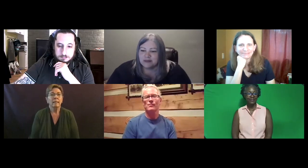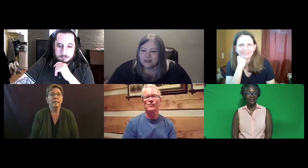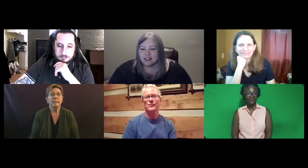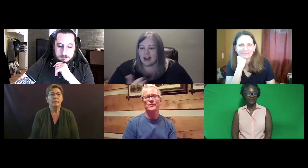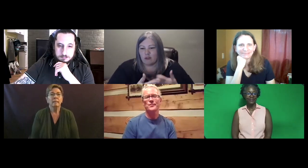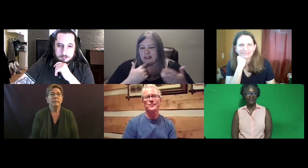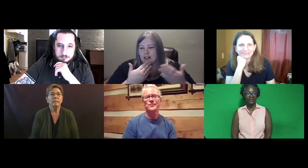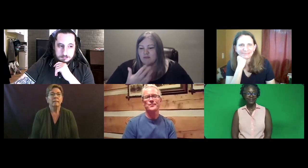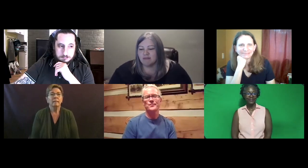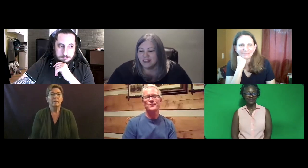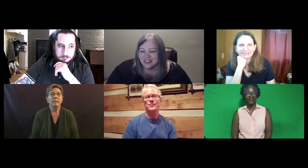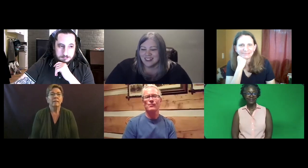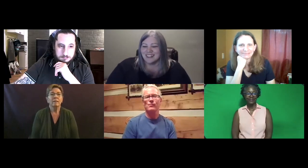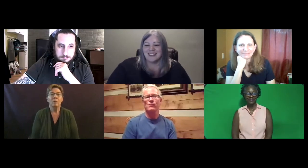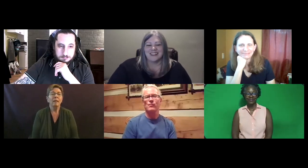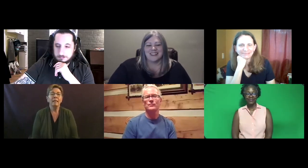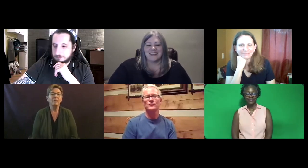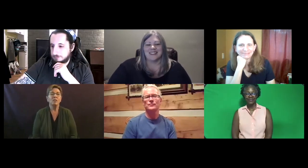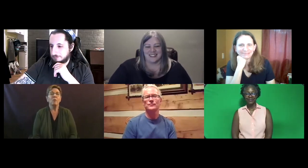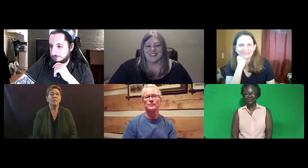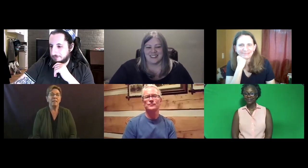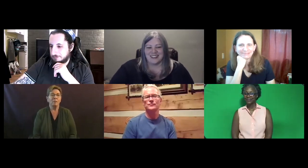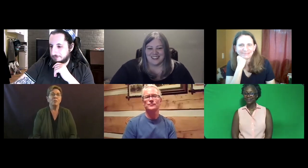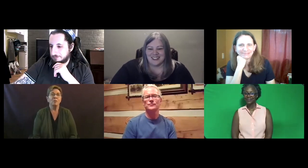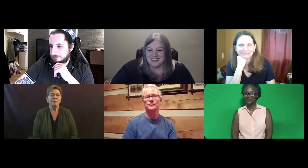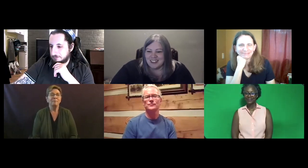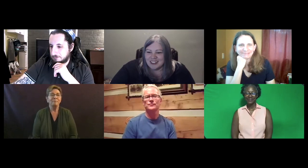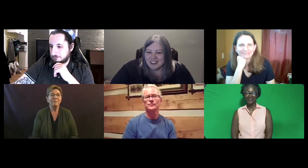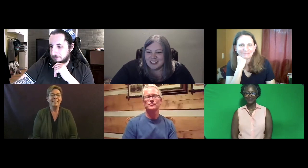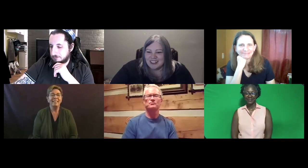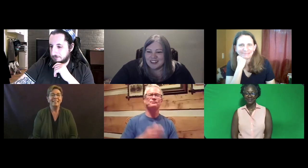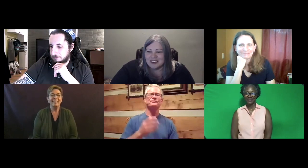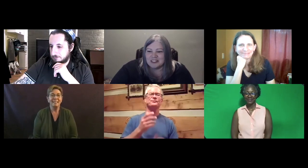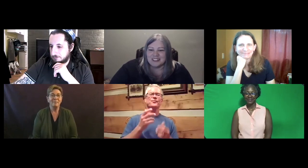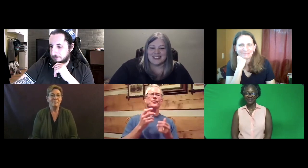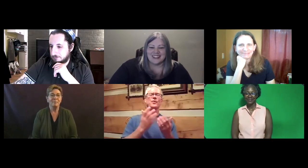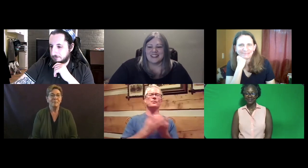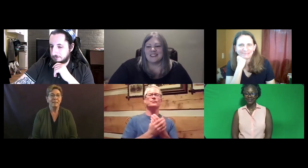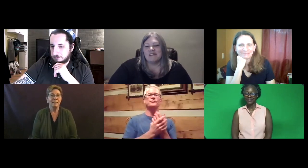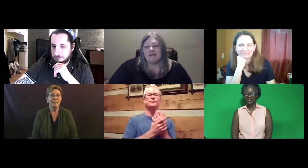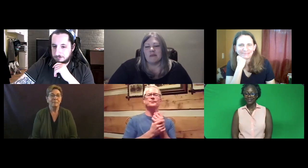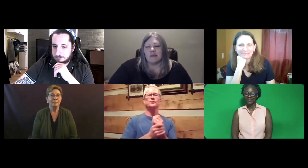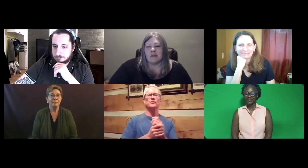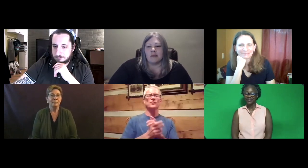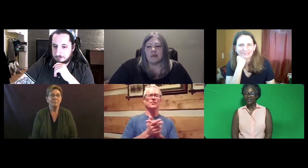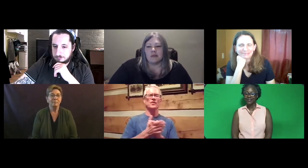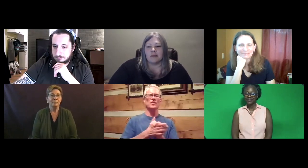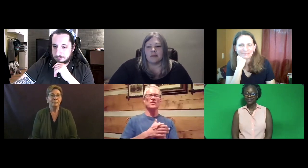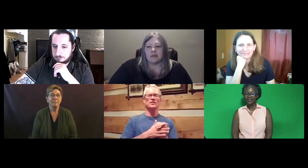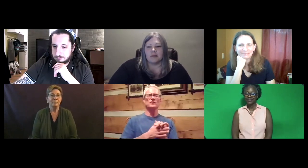And -- I guess it's just more thank yous. That's it.